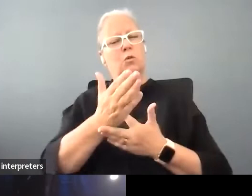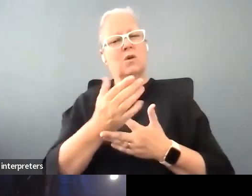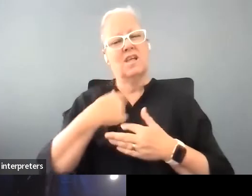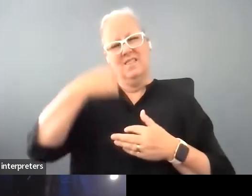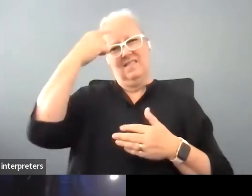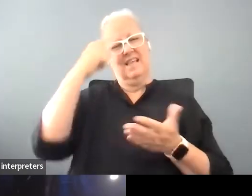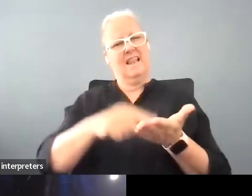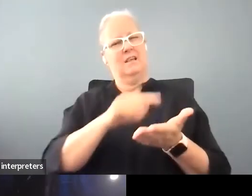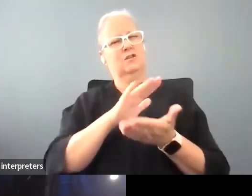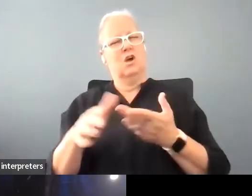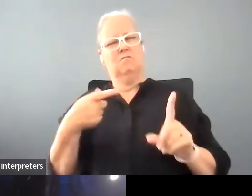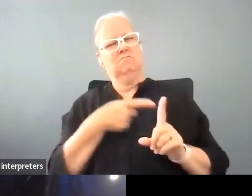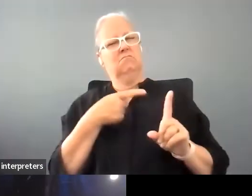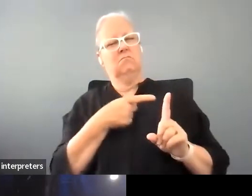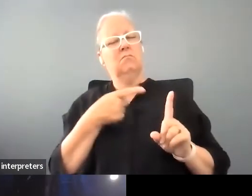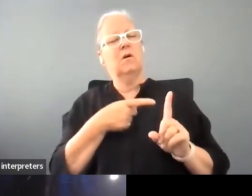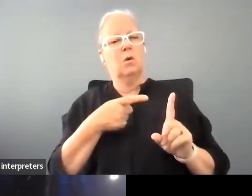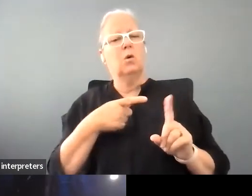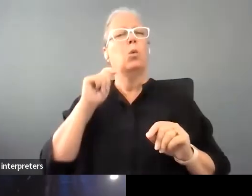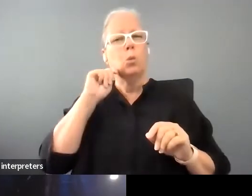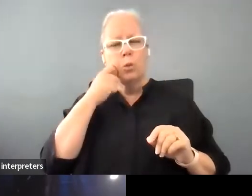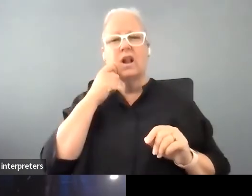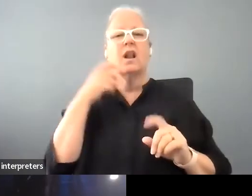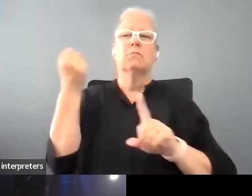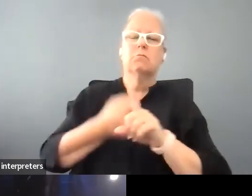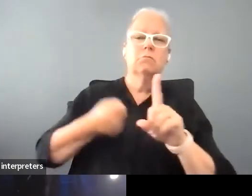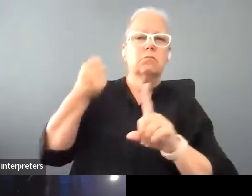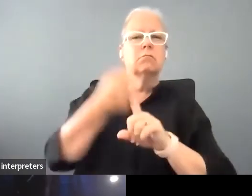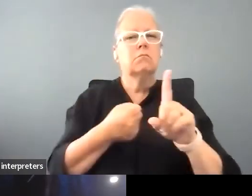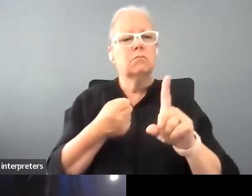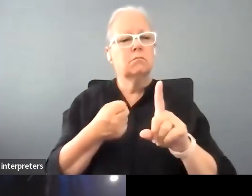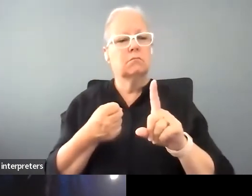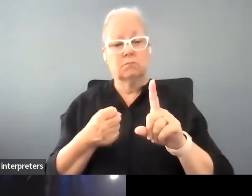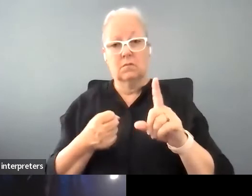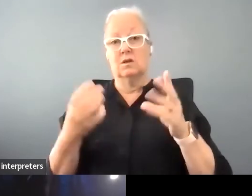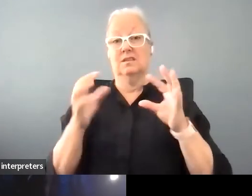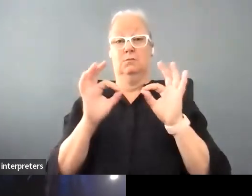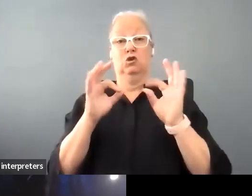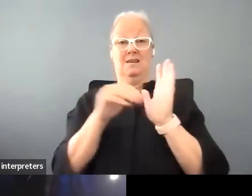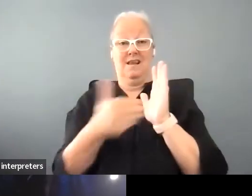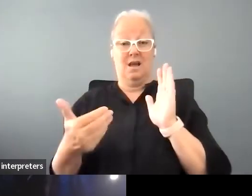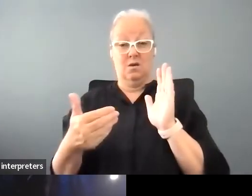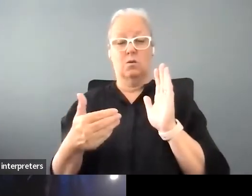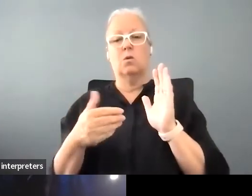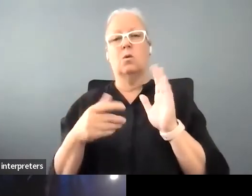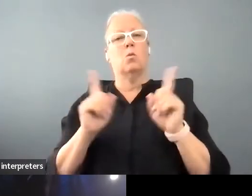that she'd be really advocating for us in now in particular to what Covid has revealed, what was